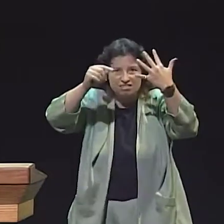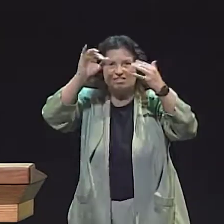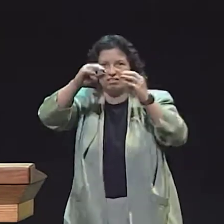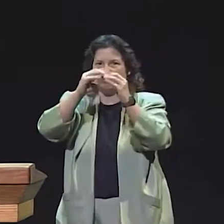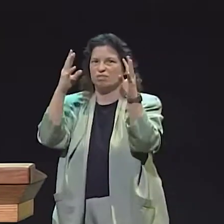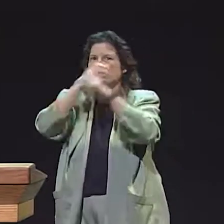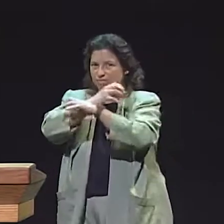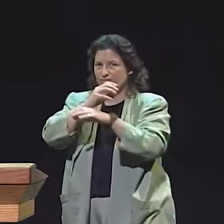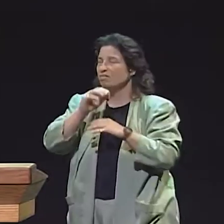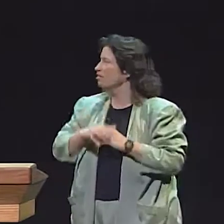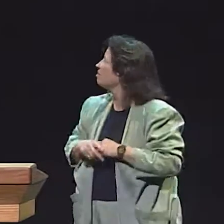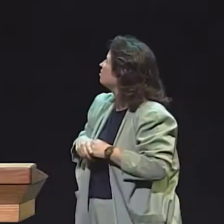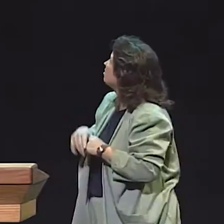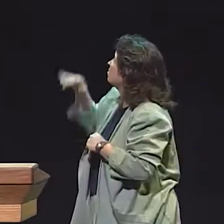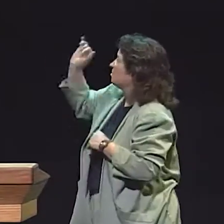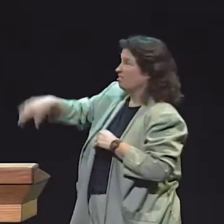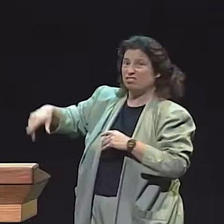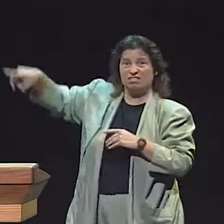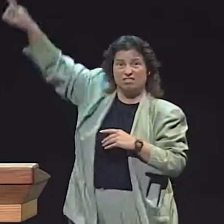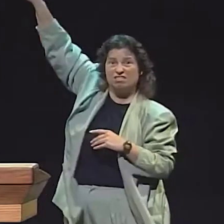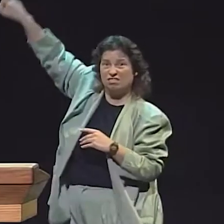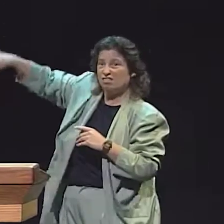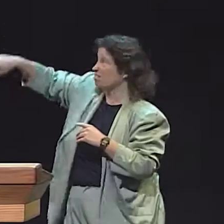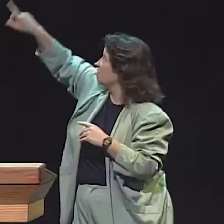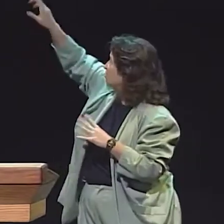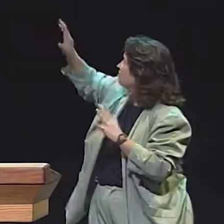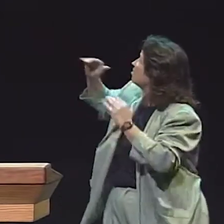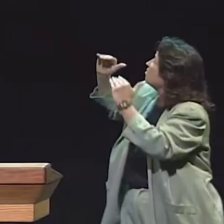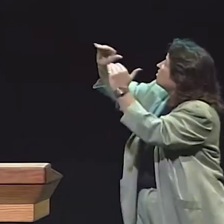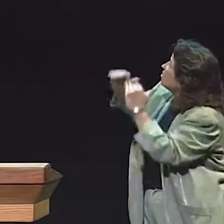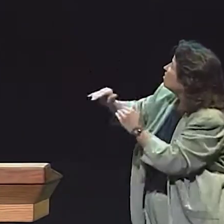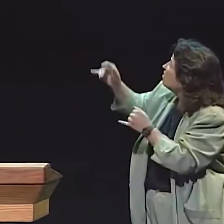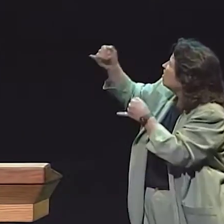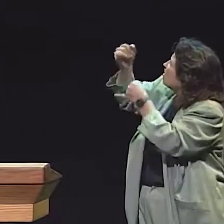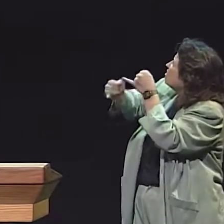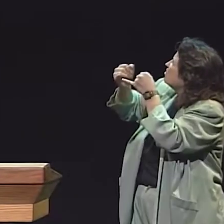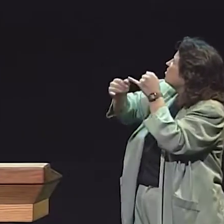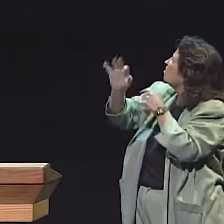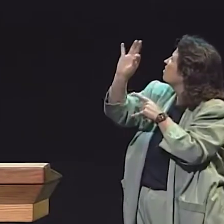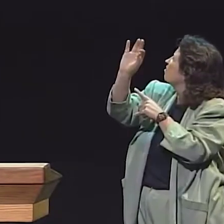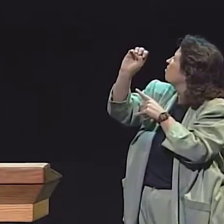THAT DIFFER IN MOVEMENT. ASPECT AND NUMBER. TALK ABOUT...